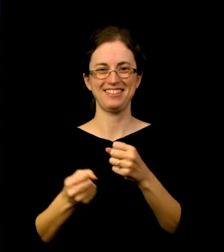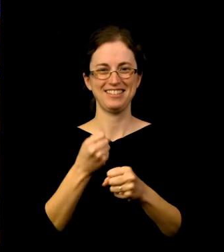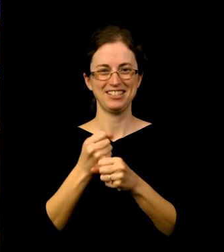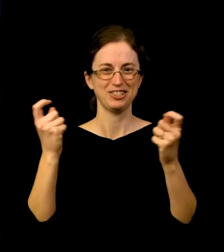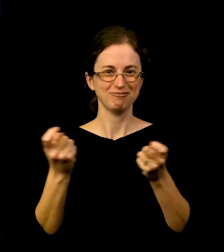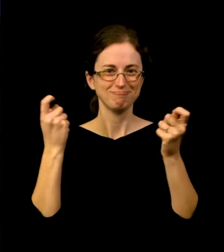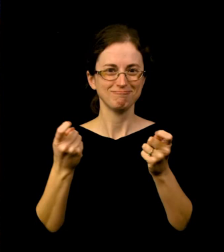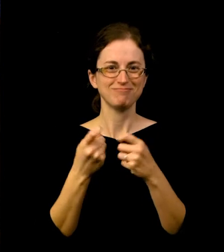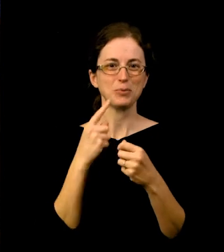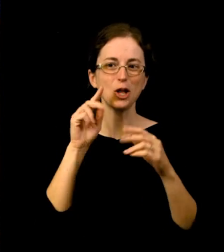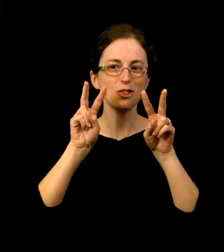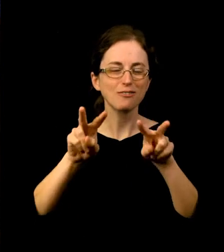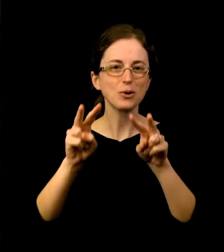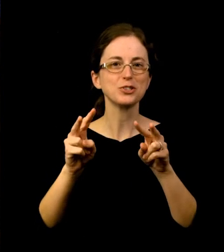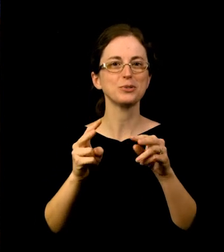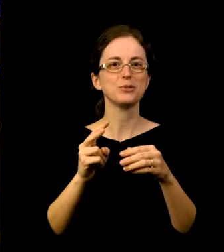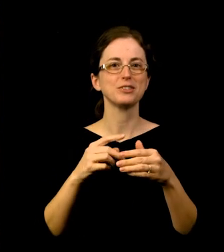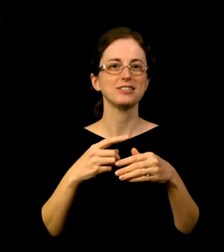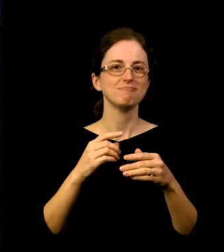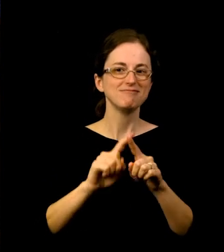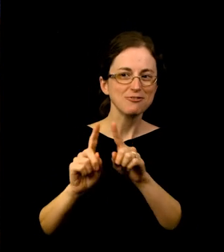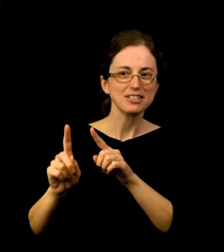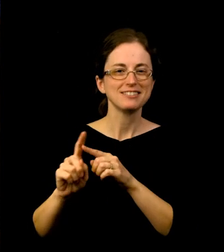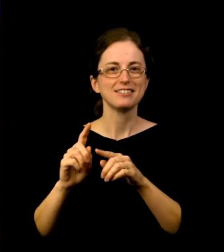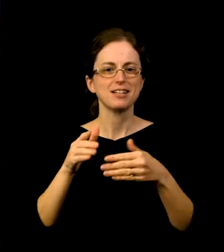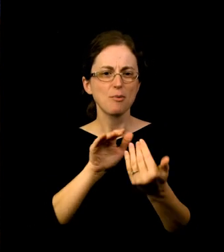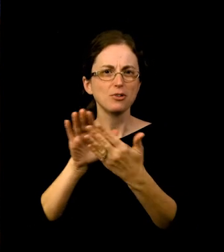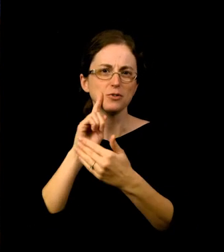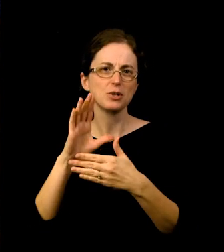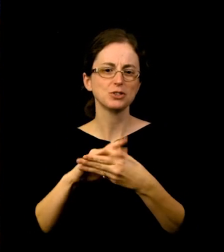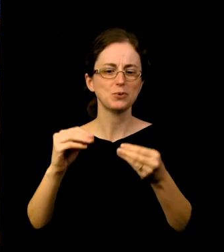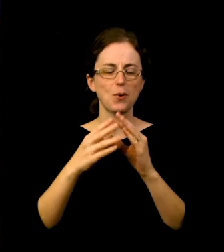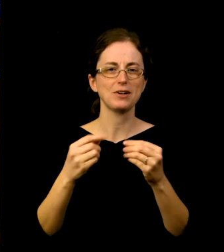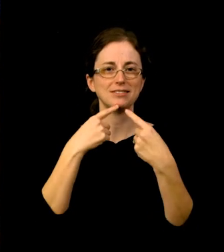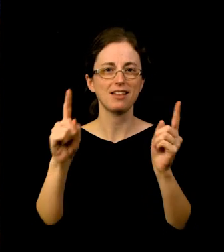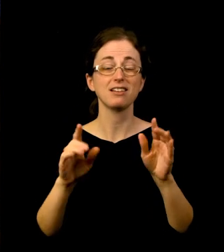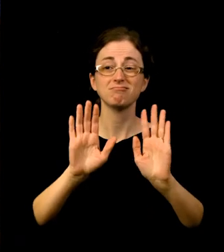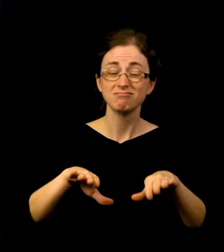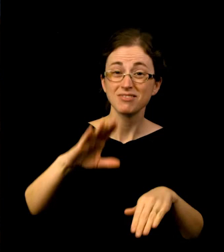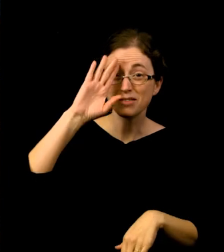And now - drum roll please! your PAM membership now makes you a member of the Northwest Film Center. That’s right!